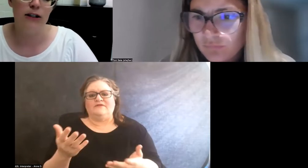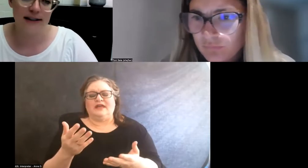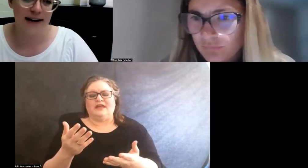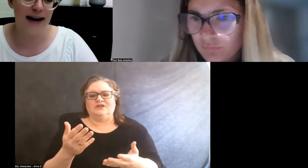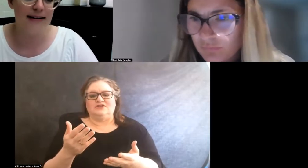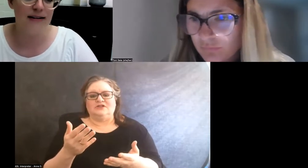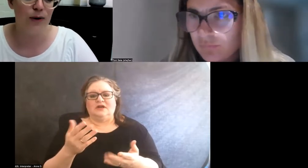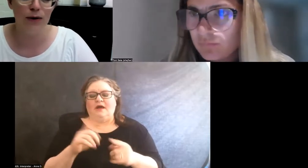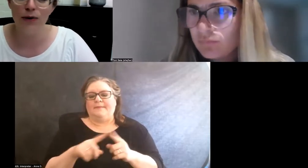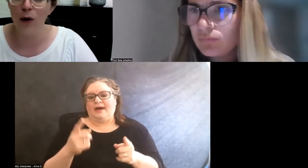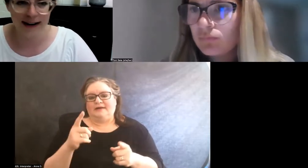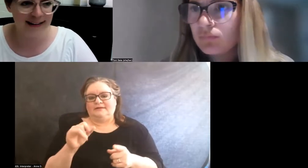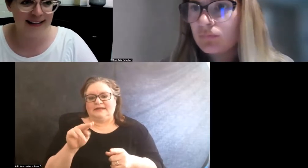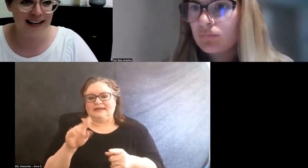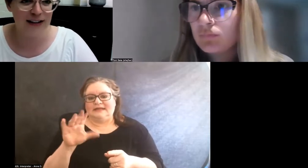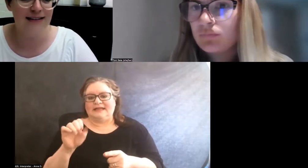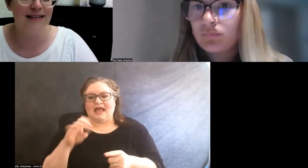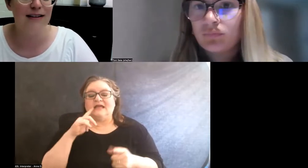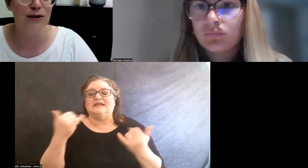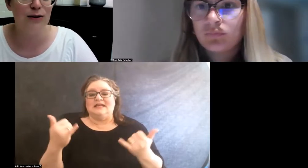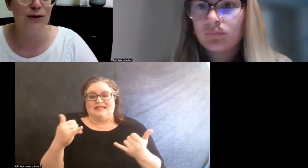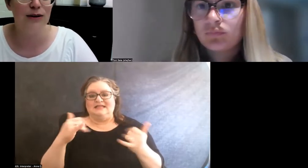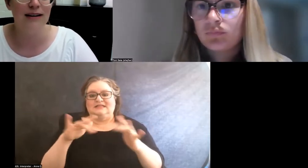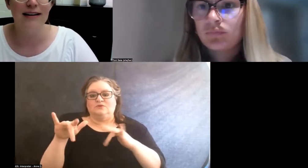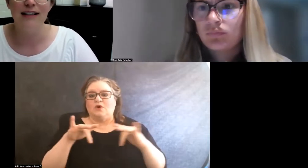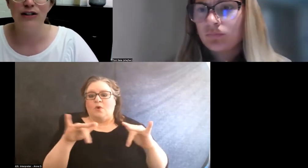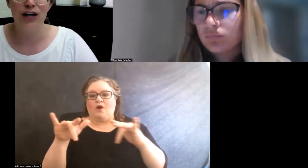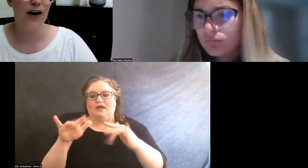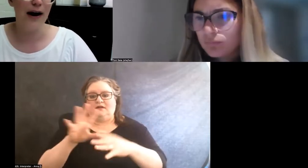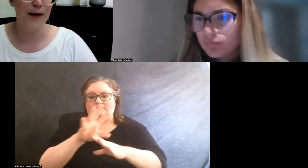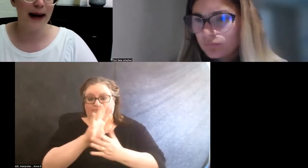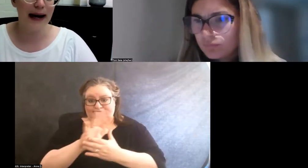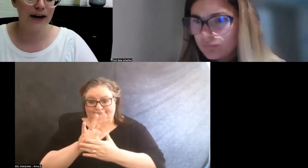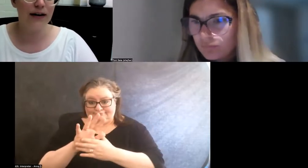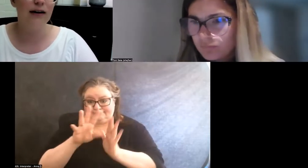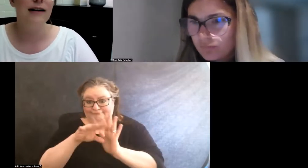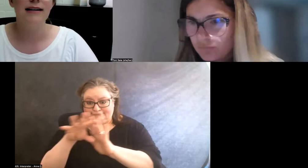but just in case, we're recording this session to share out later,